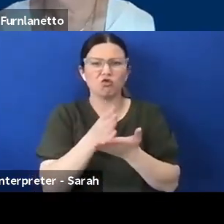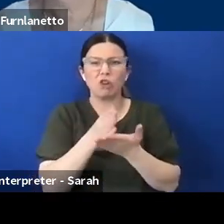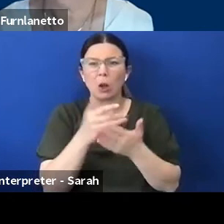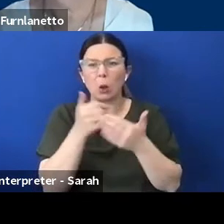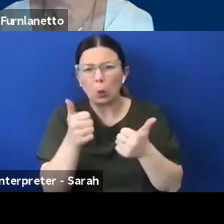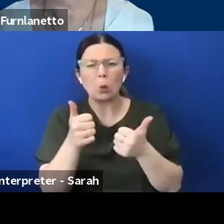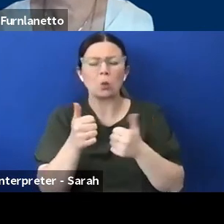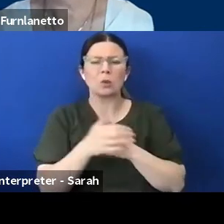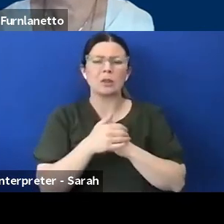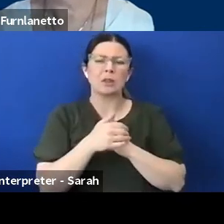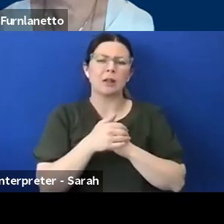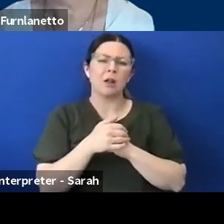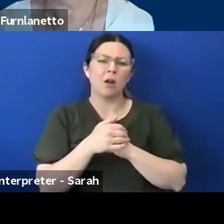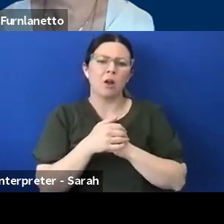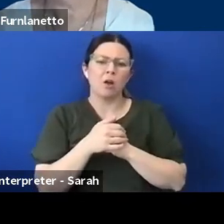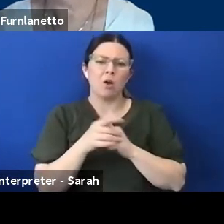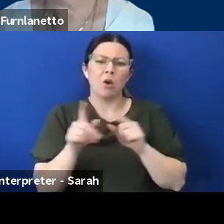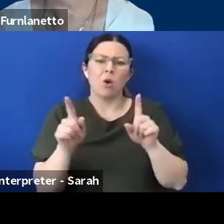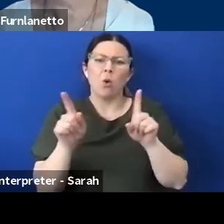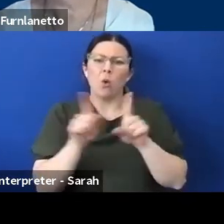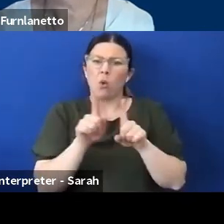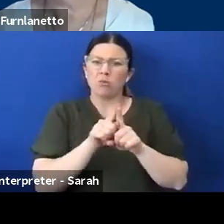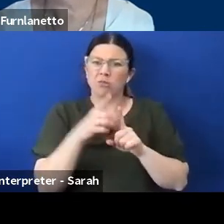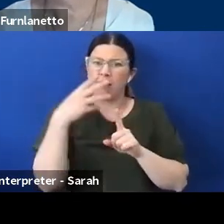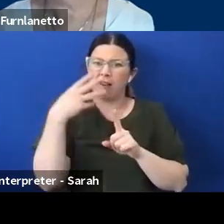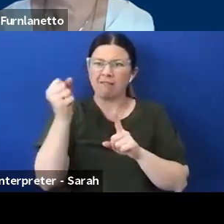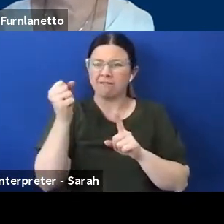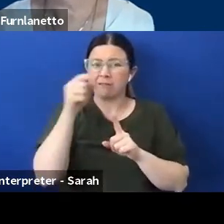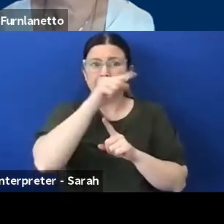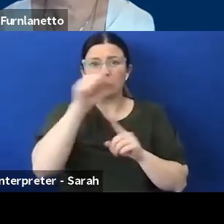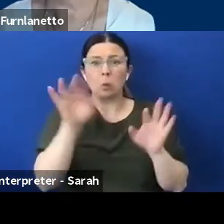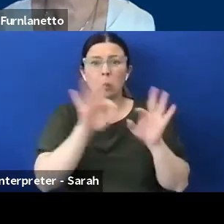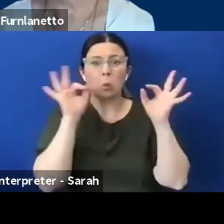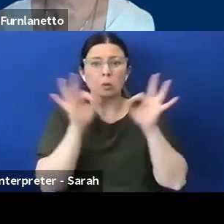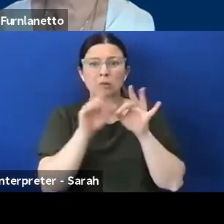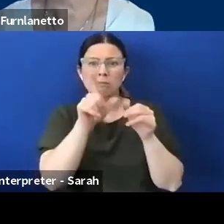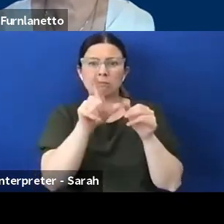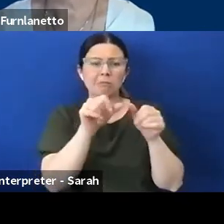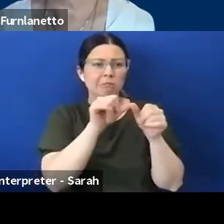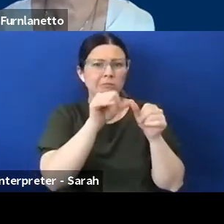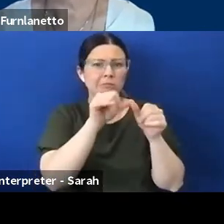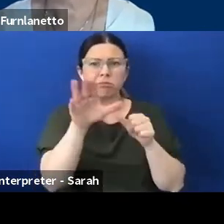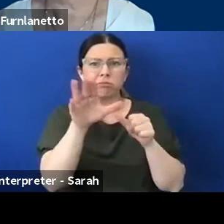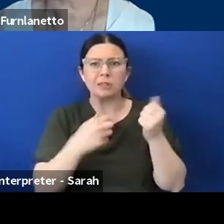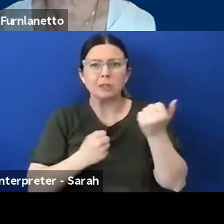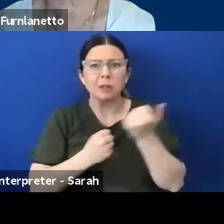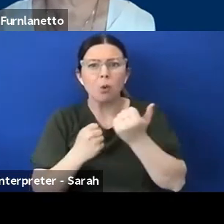you know, there's major organisations that support these various disabilities,